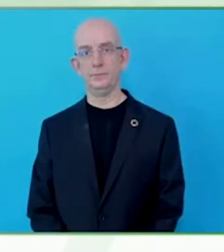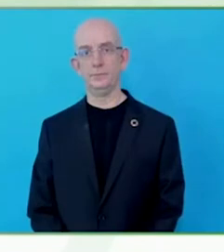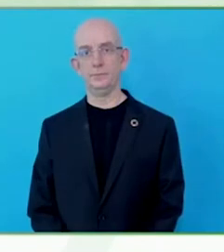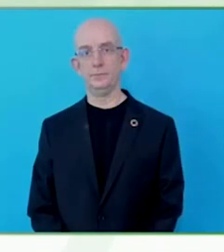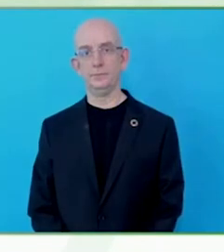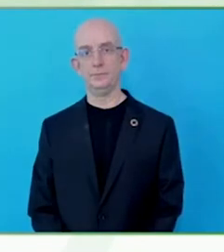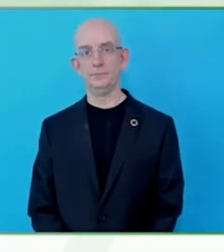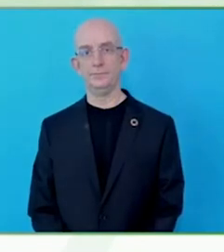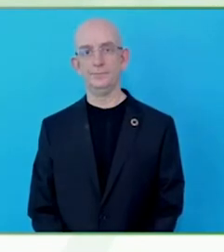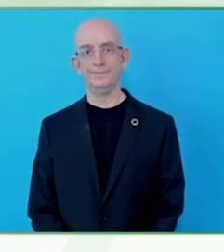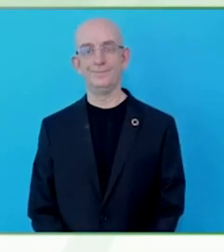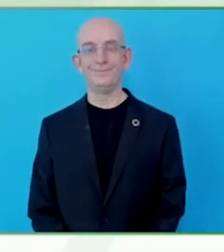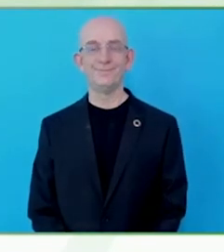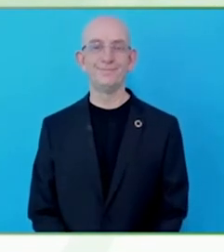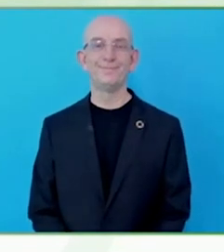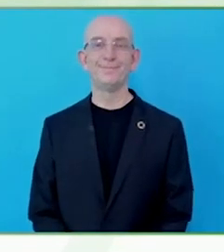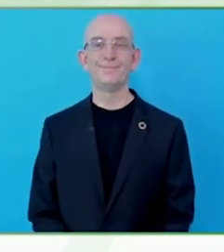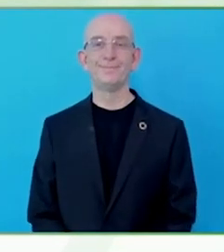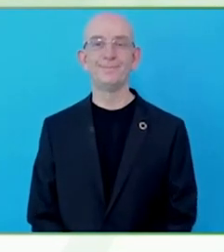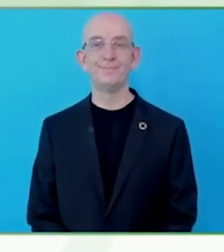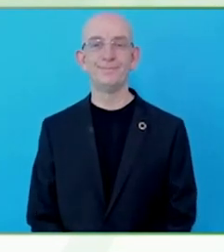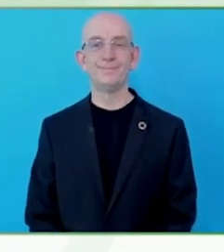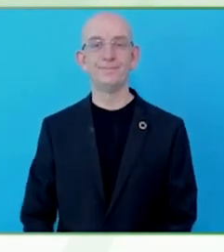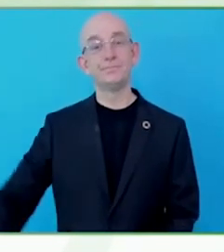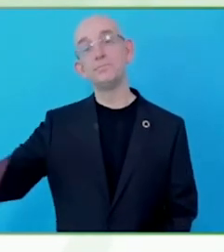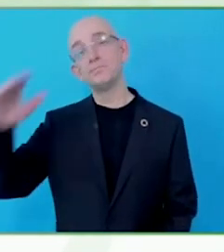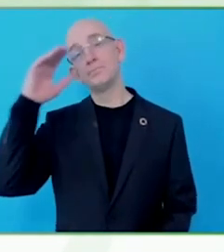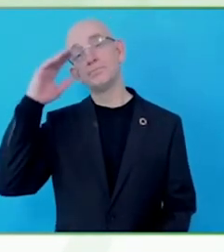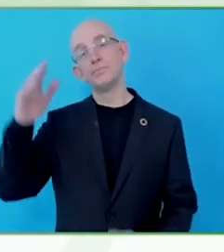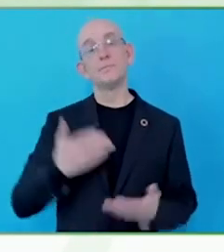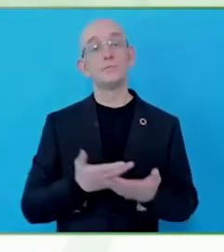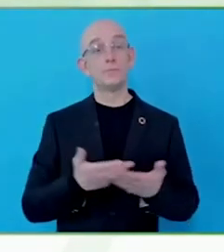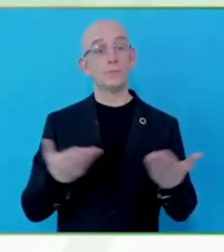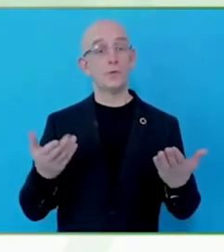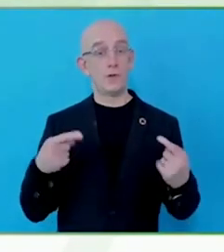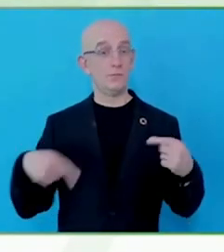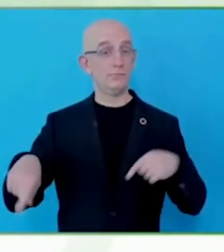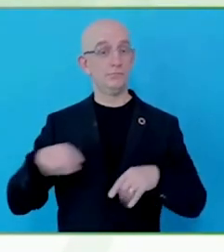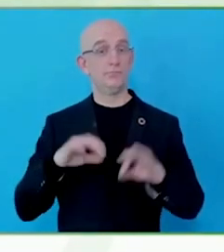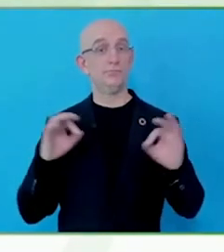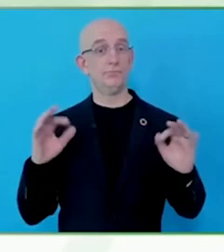Hi, everyone. Welcome to the Fireside chat on digital accessibility in Brazil.